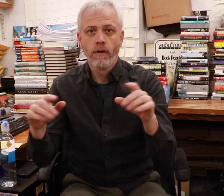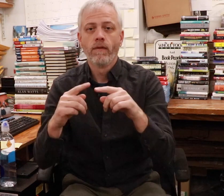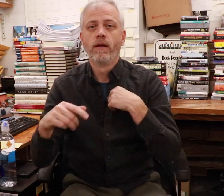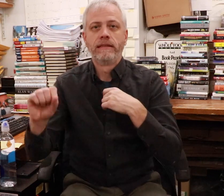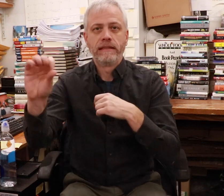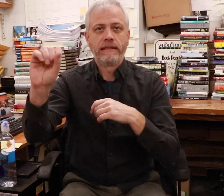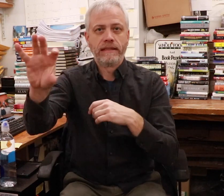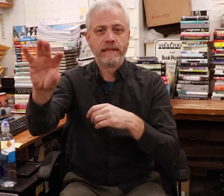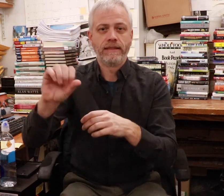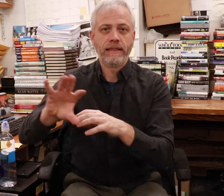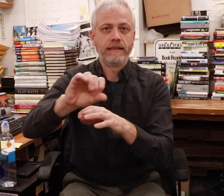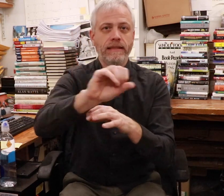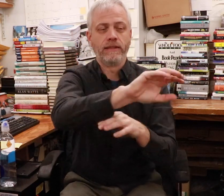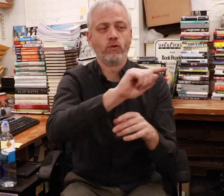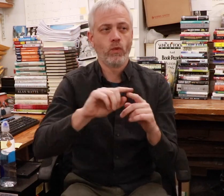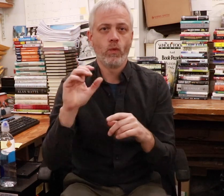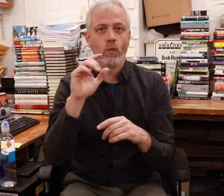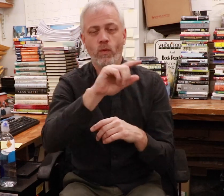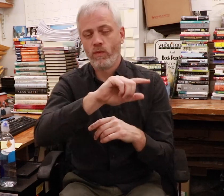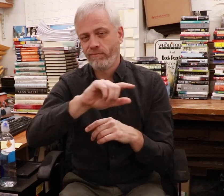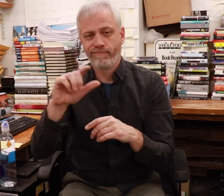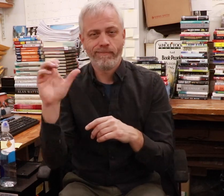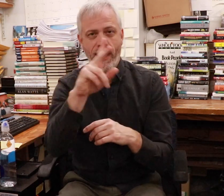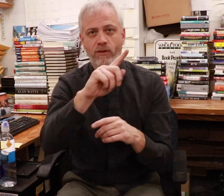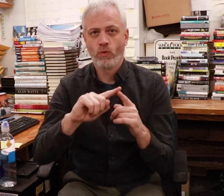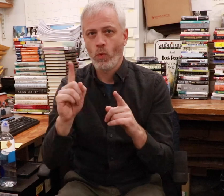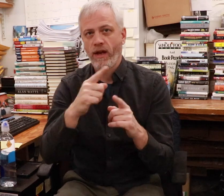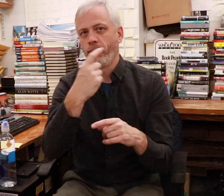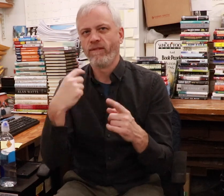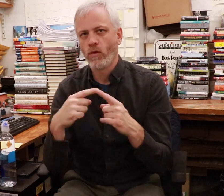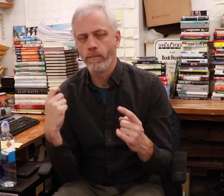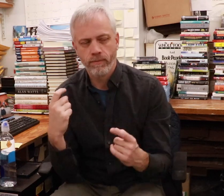Then I send them all back to where they came from.